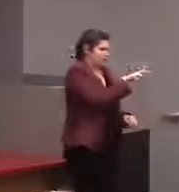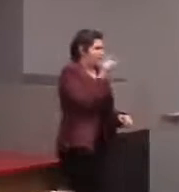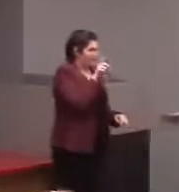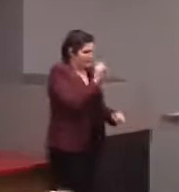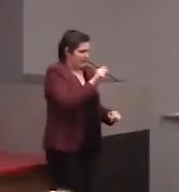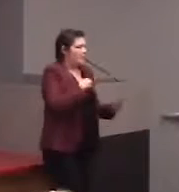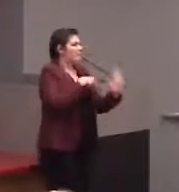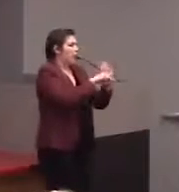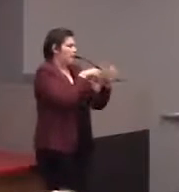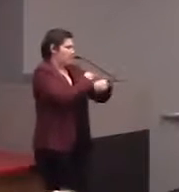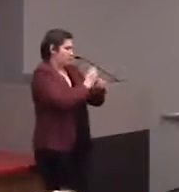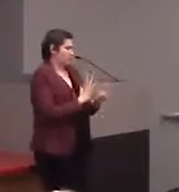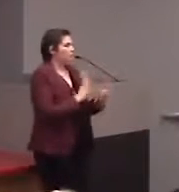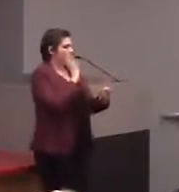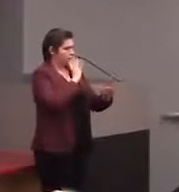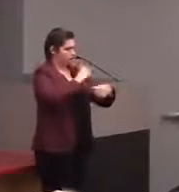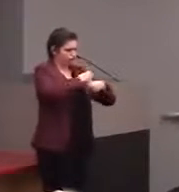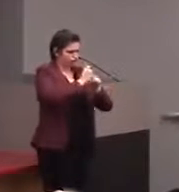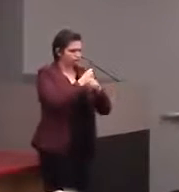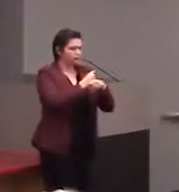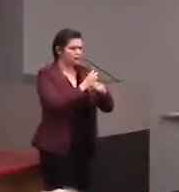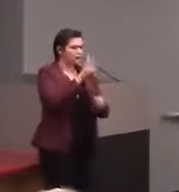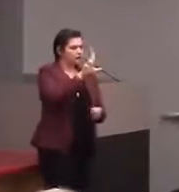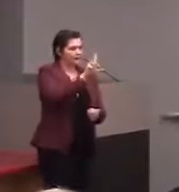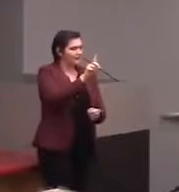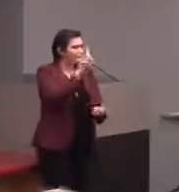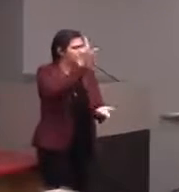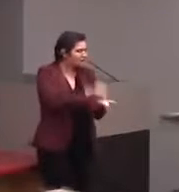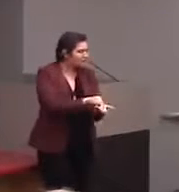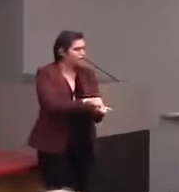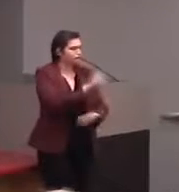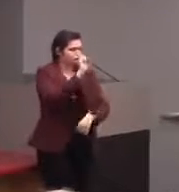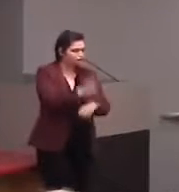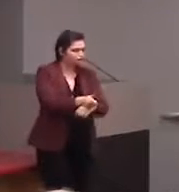these and gets it 3D printed, and then we use a paint